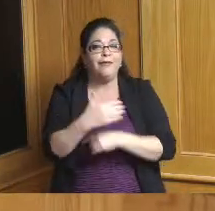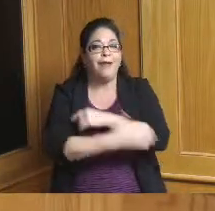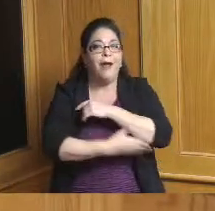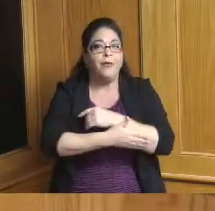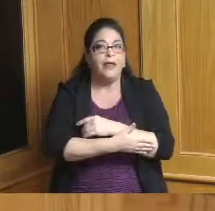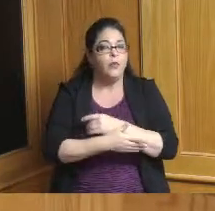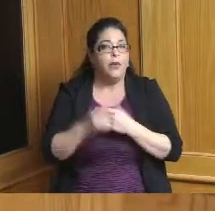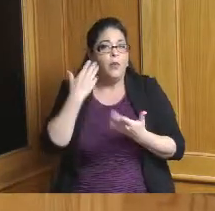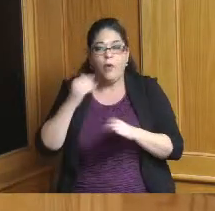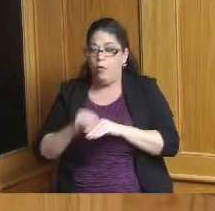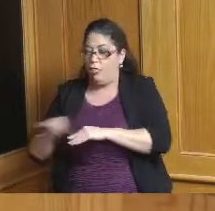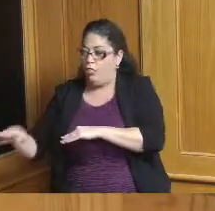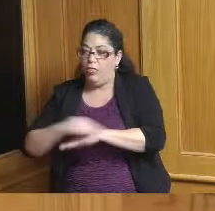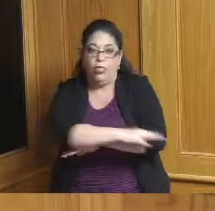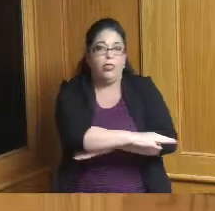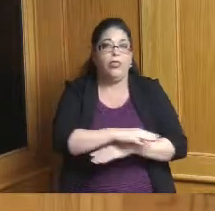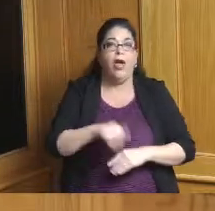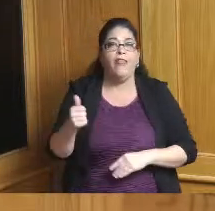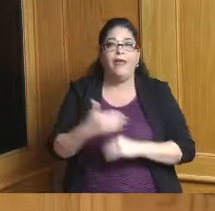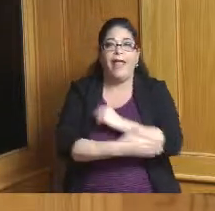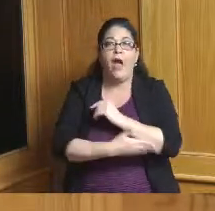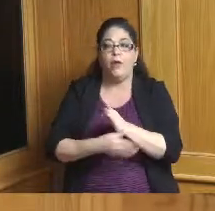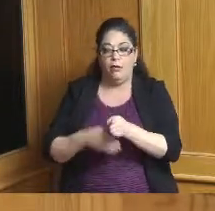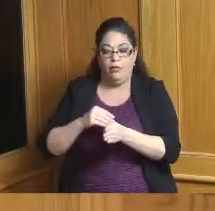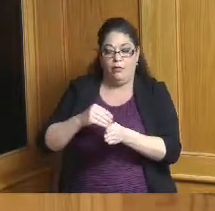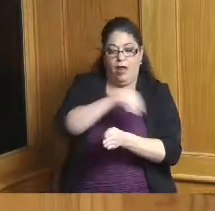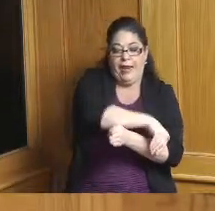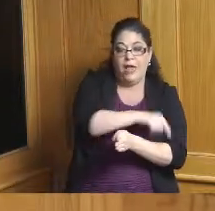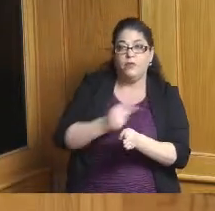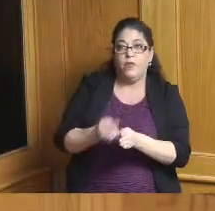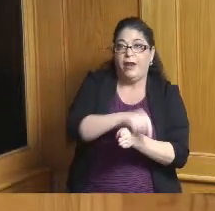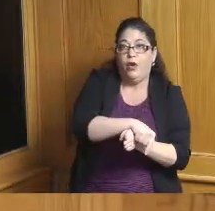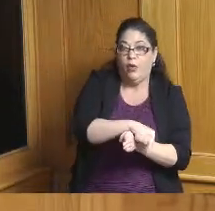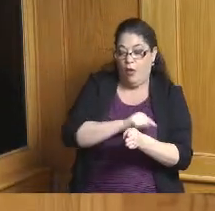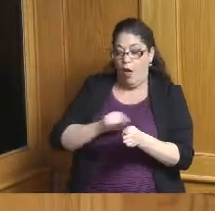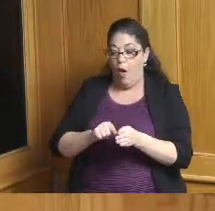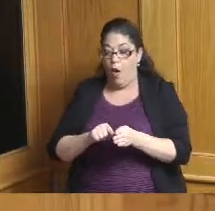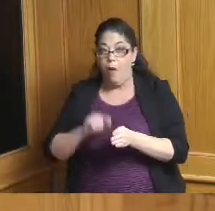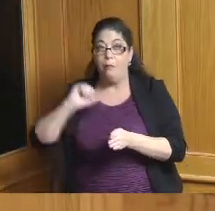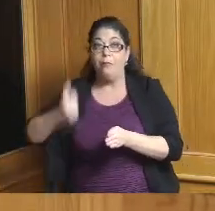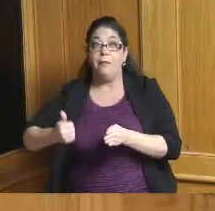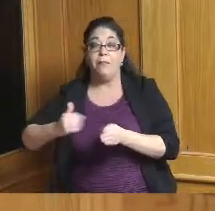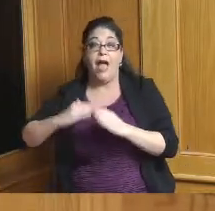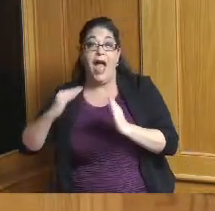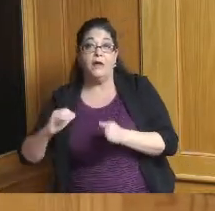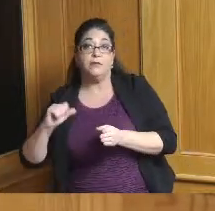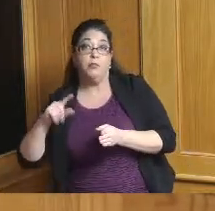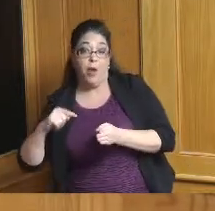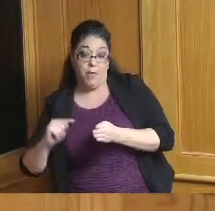else unintentionally so we'll be able to in a comprehensive way know how each thing we do